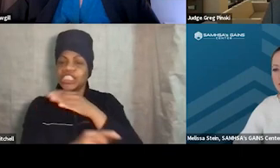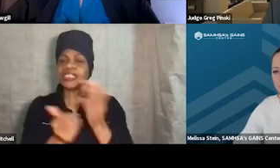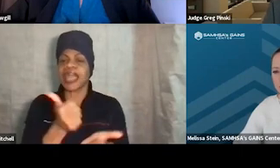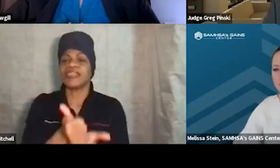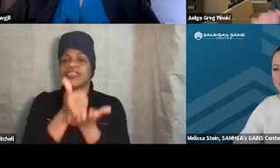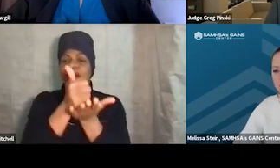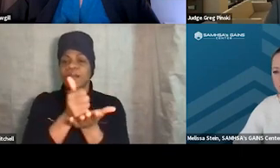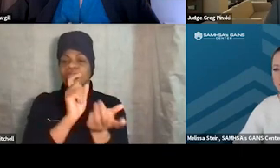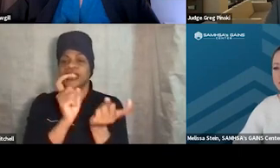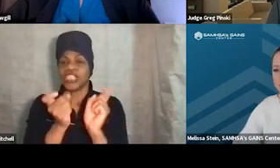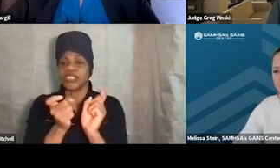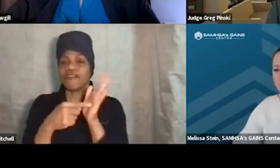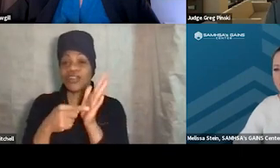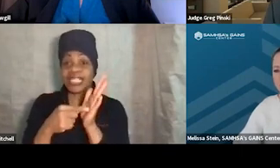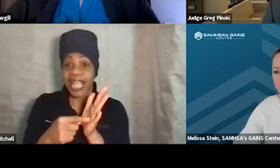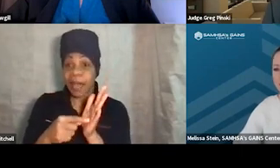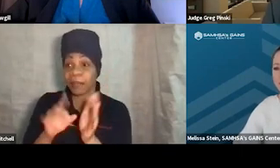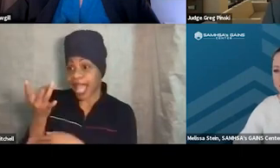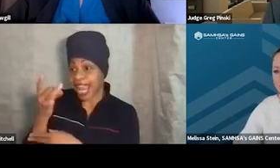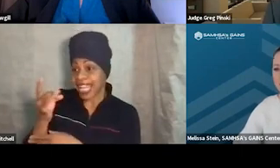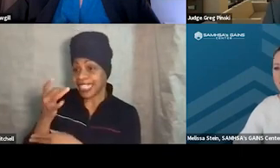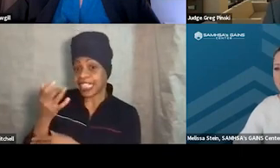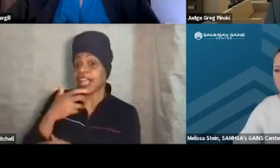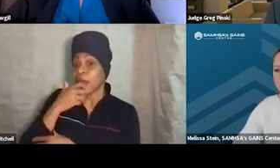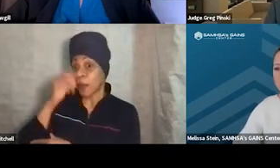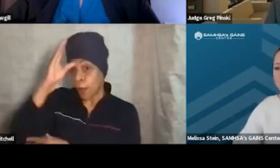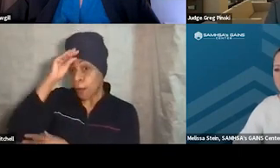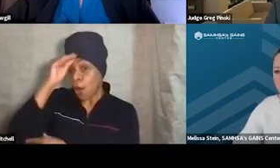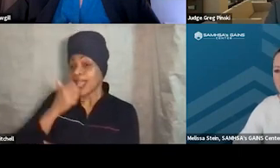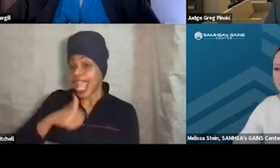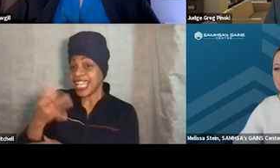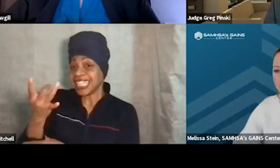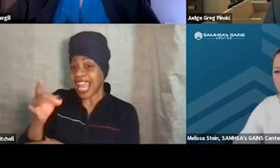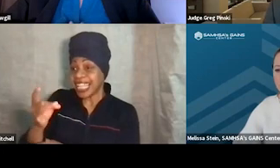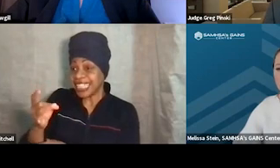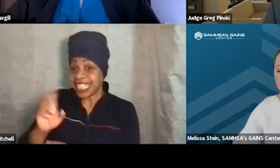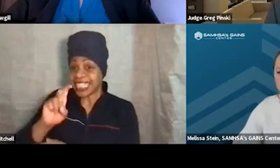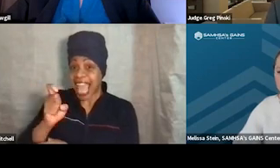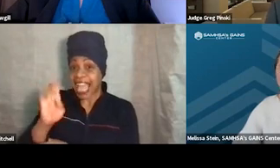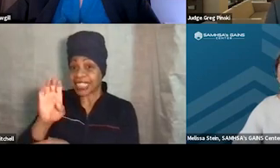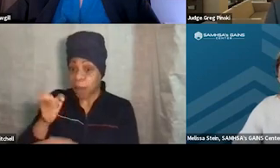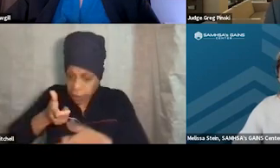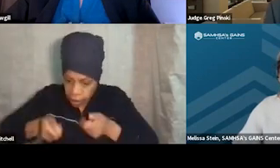with my video game playing 18-year-old is a living example of how you have to go about doing that.